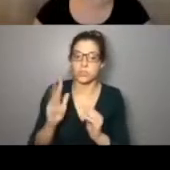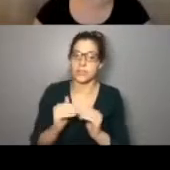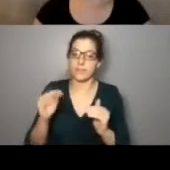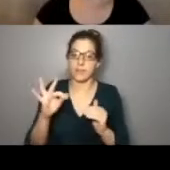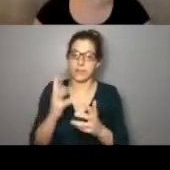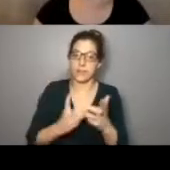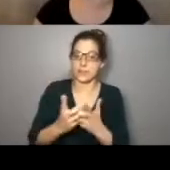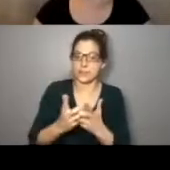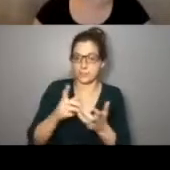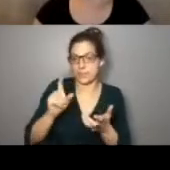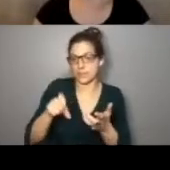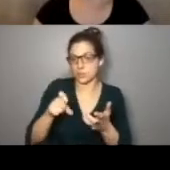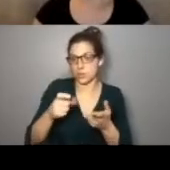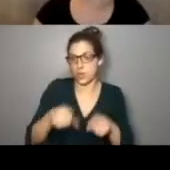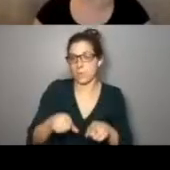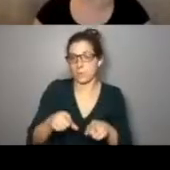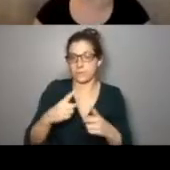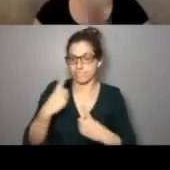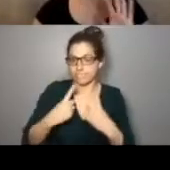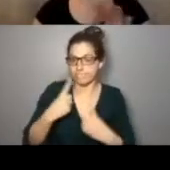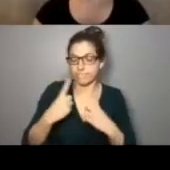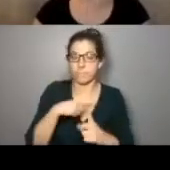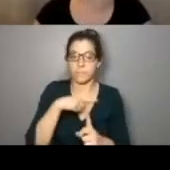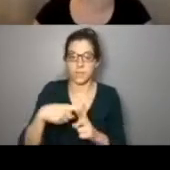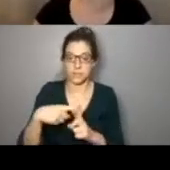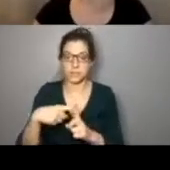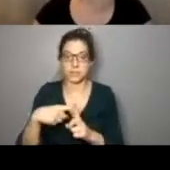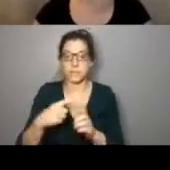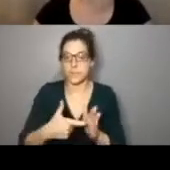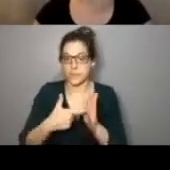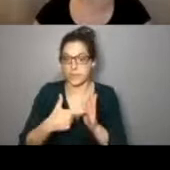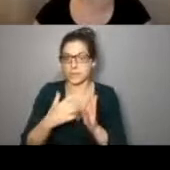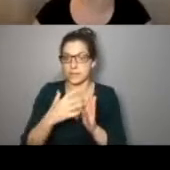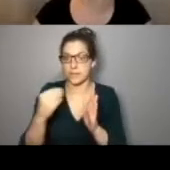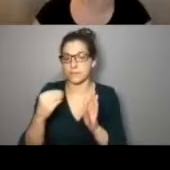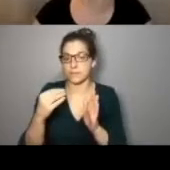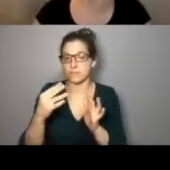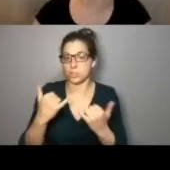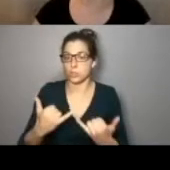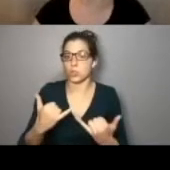there's a level of adaptation that needs to be taken into account, in addition to mandates and current practices